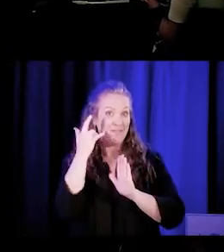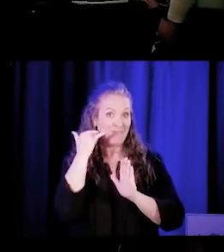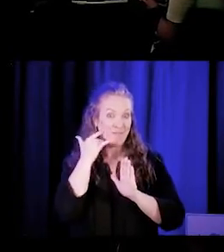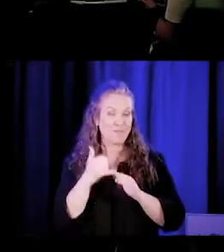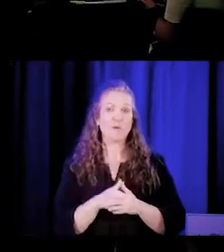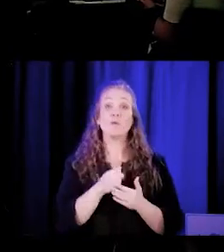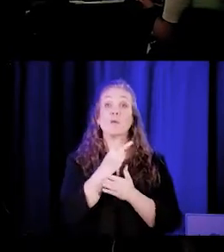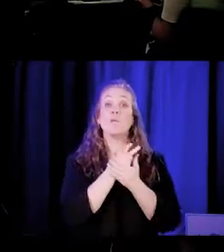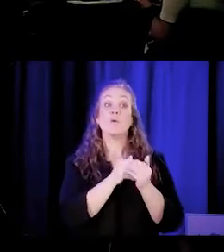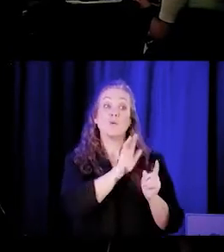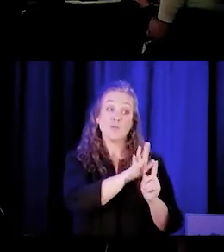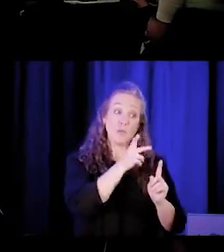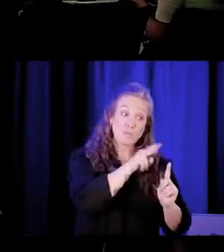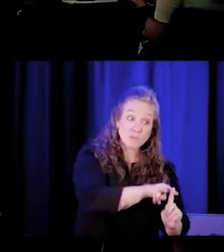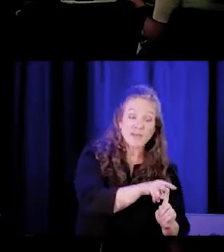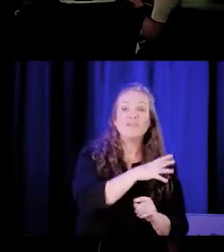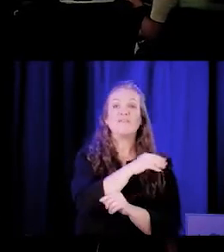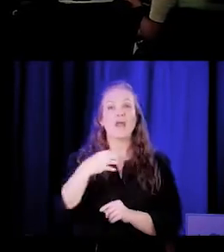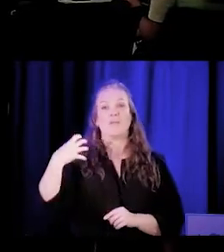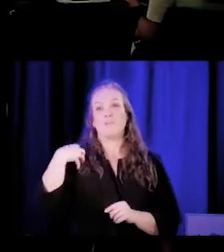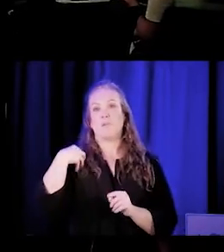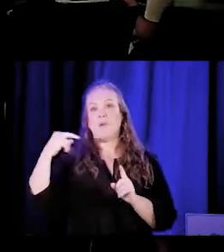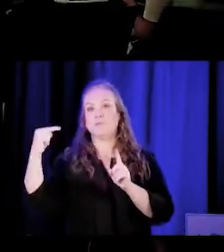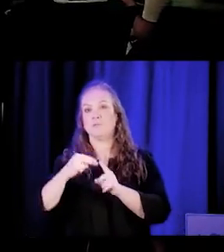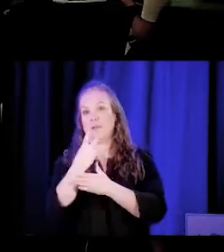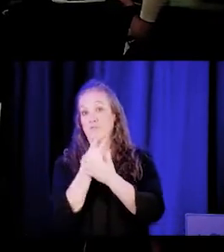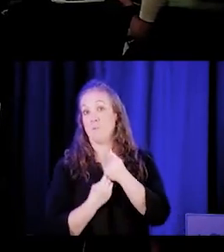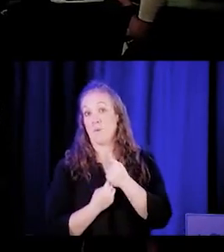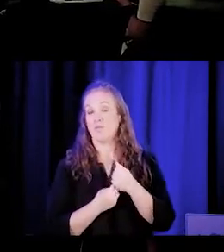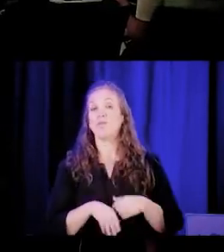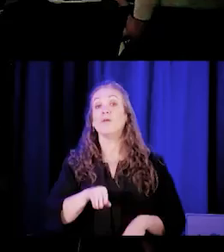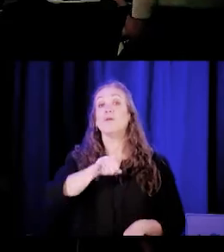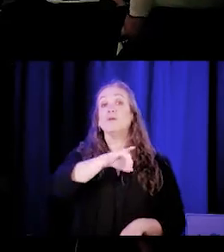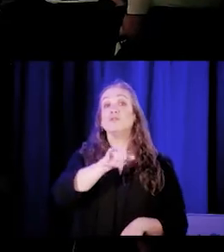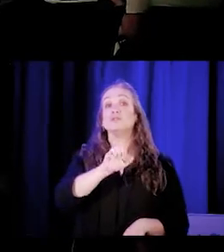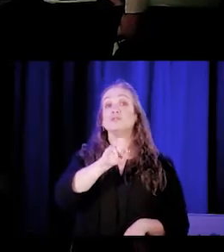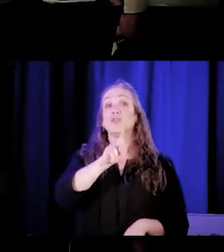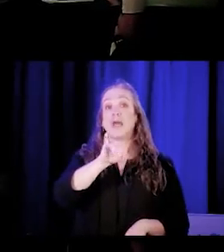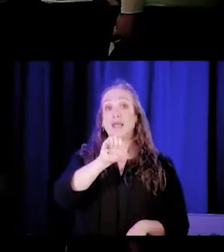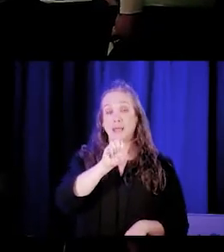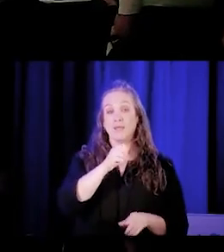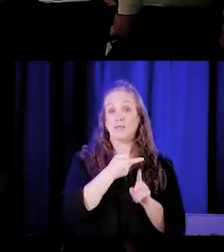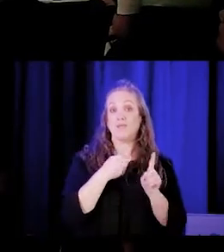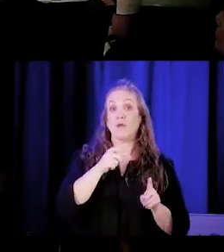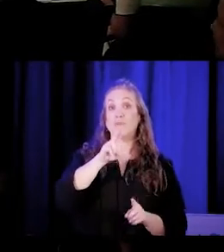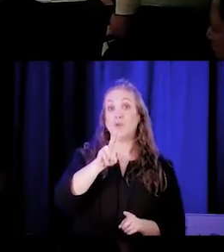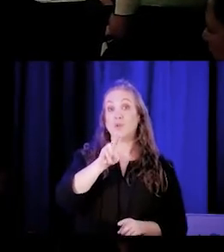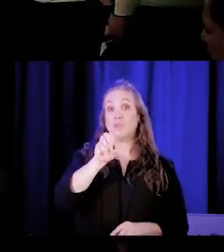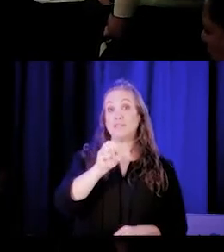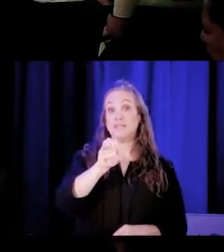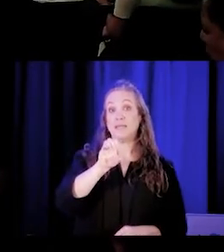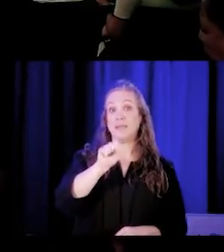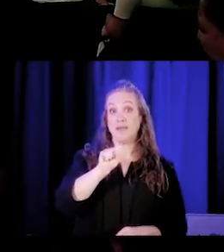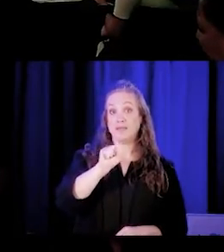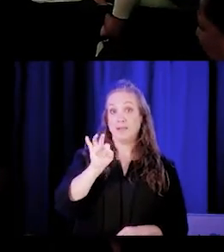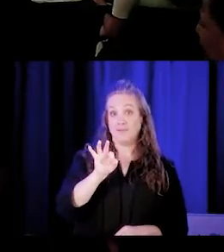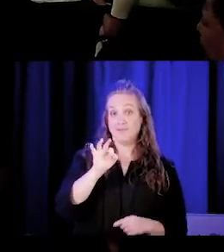and their perspective of employers. Jackie, who's with the UCSF Health Force Center,